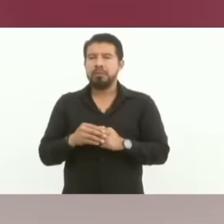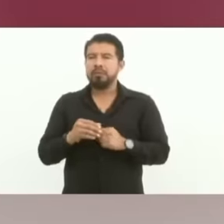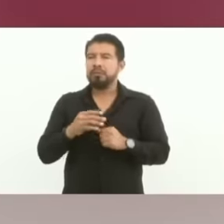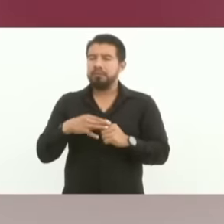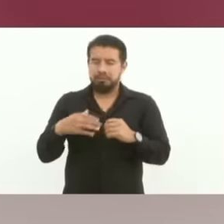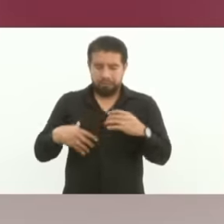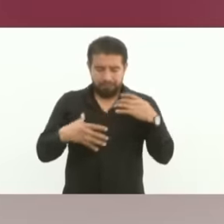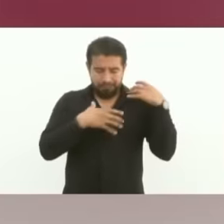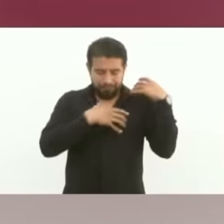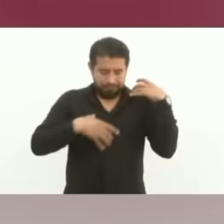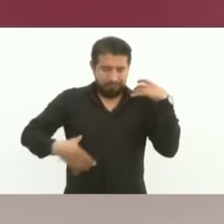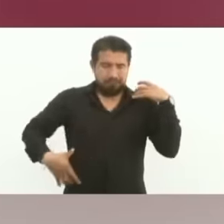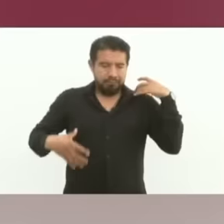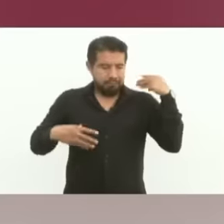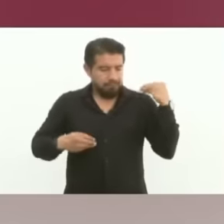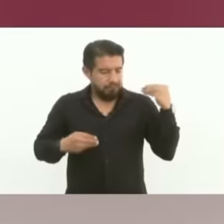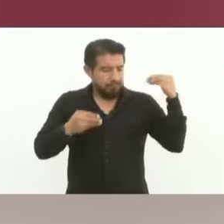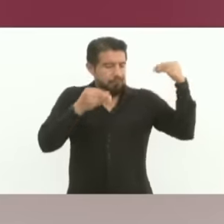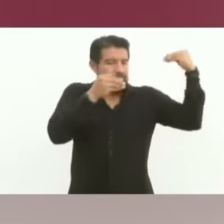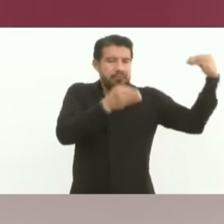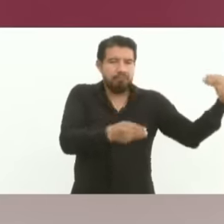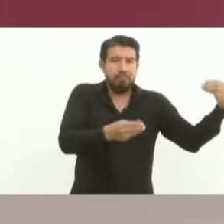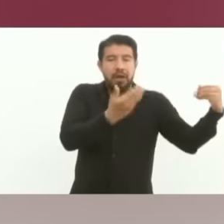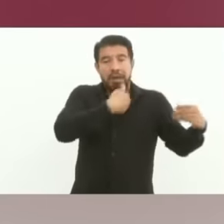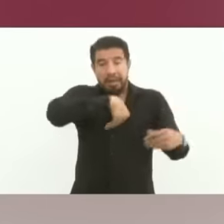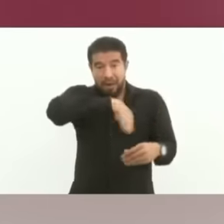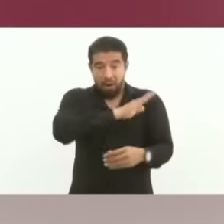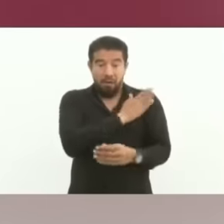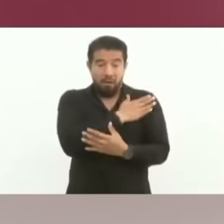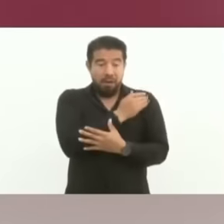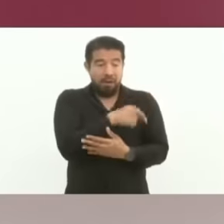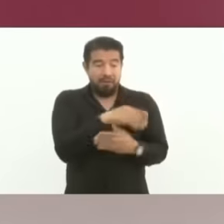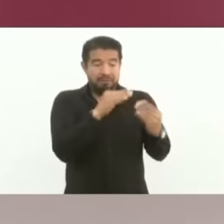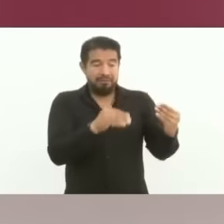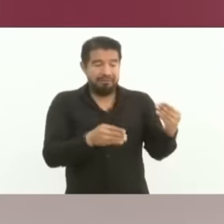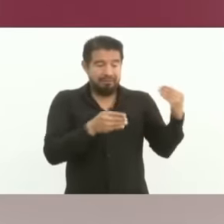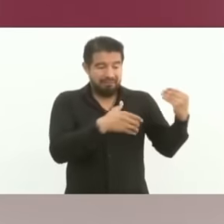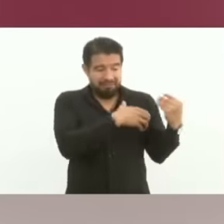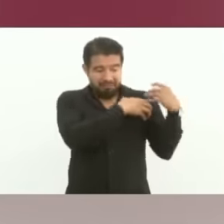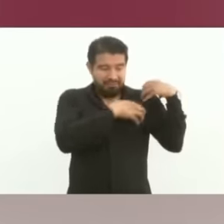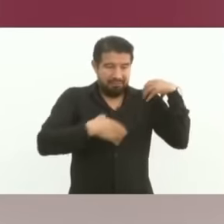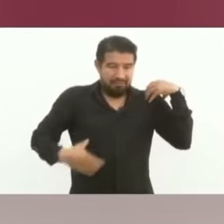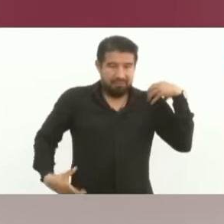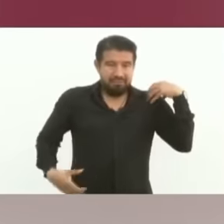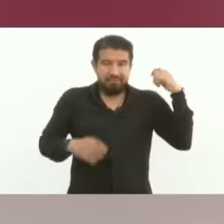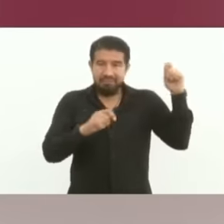to Claudia Shen, the president-elect who is going to become